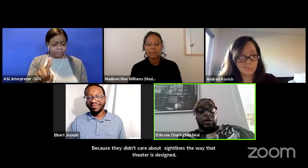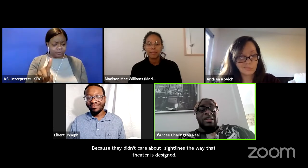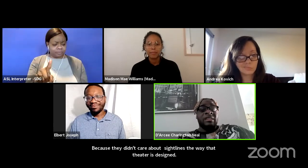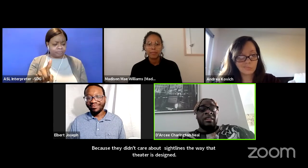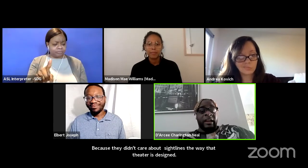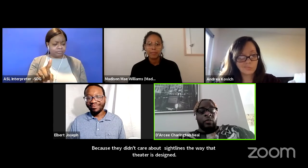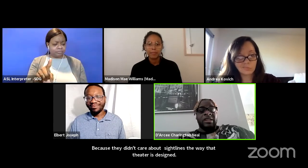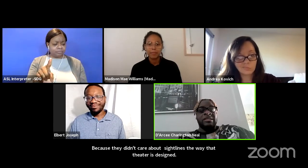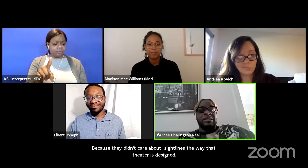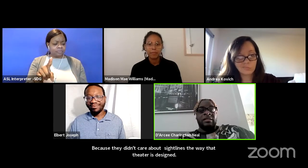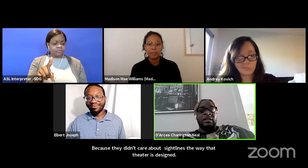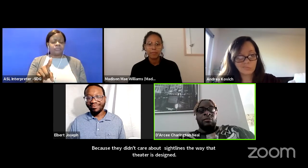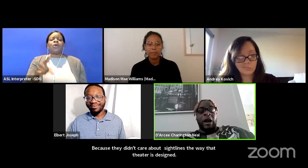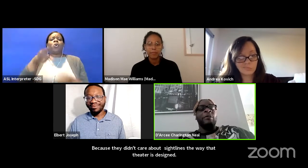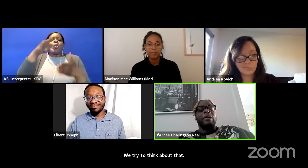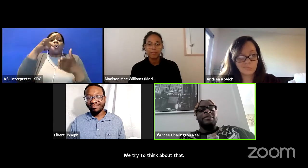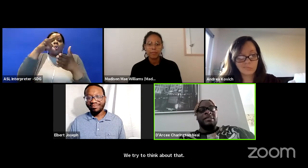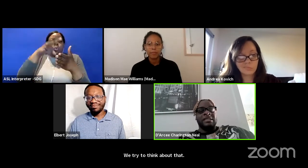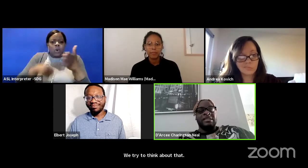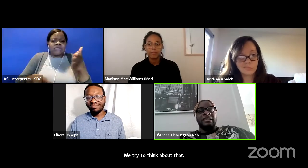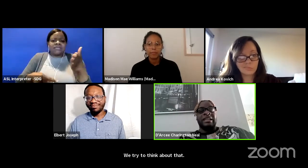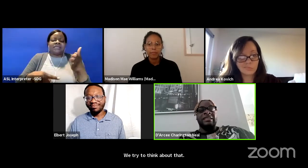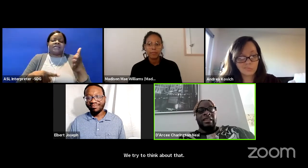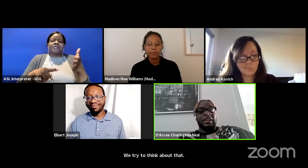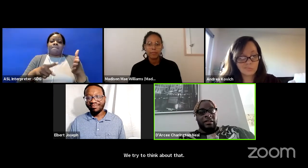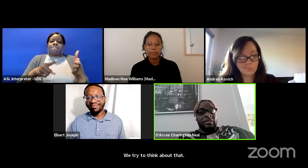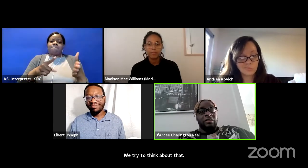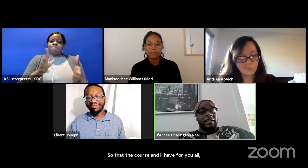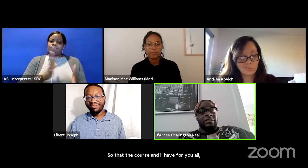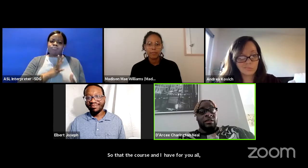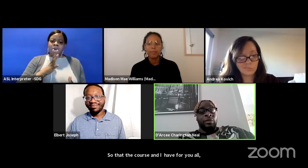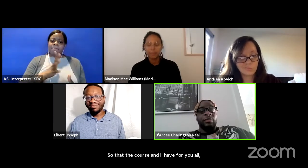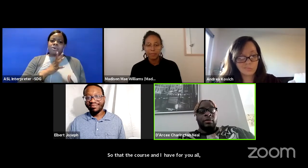Like what does it look like like what does proper representation in theater look like to you?